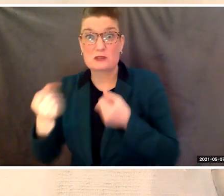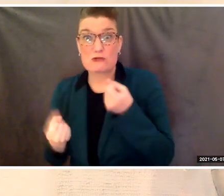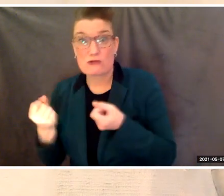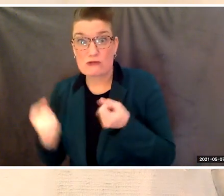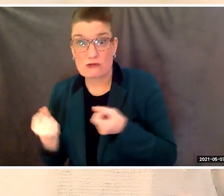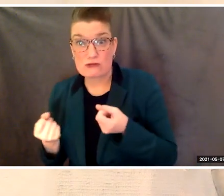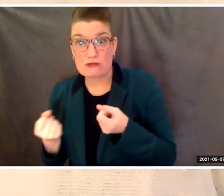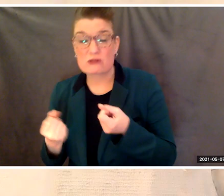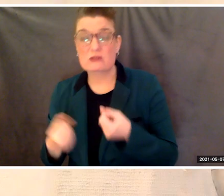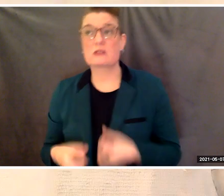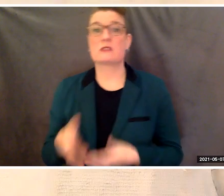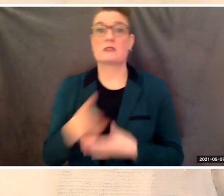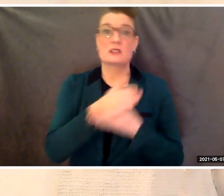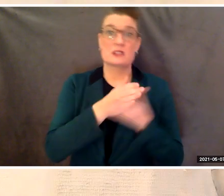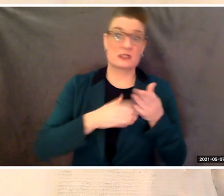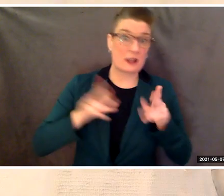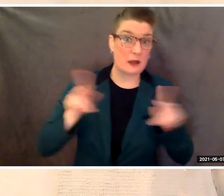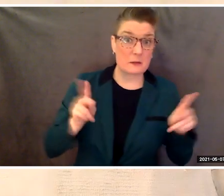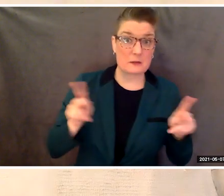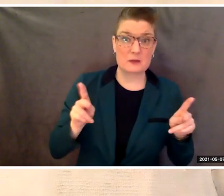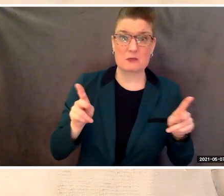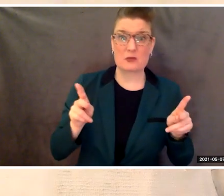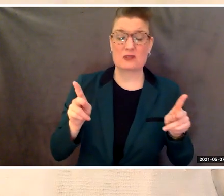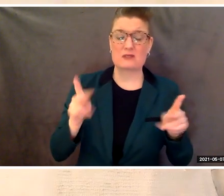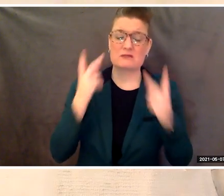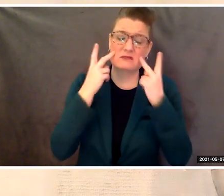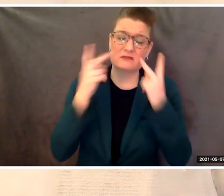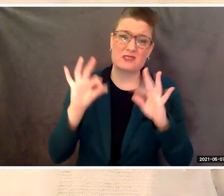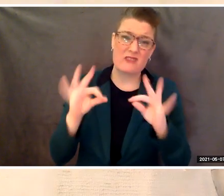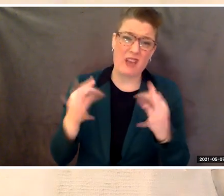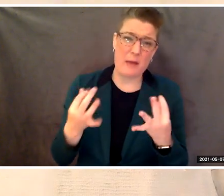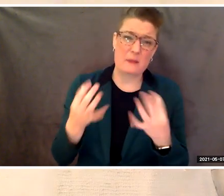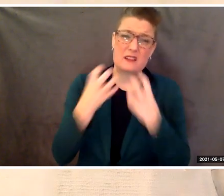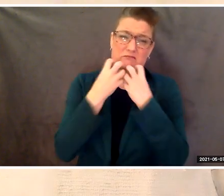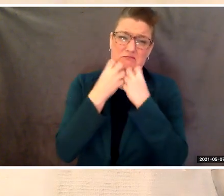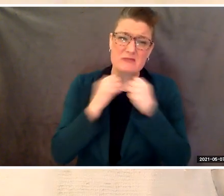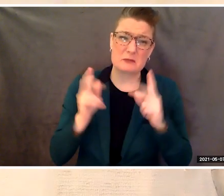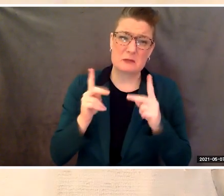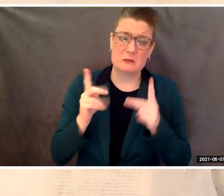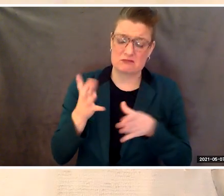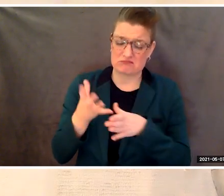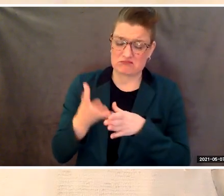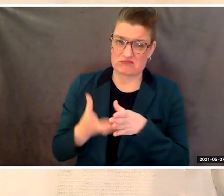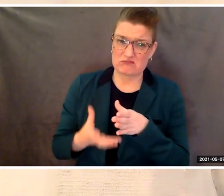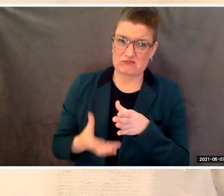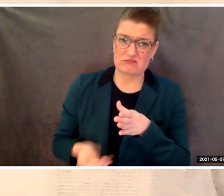some of you lost very dear loved ones who were the very anchors